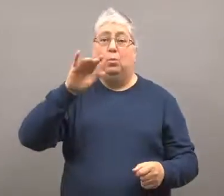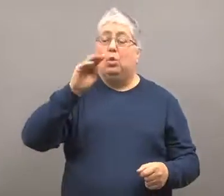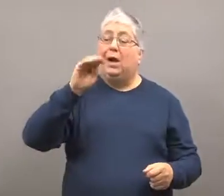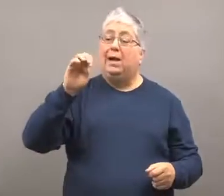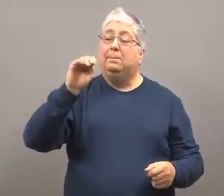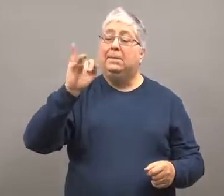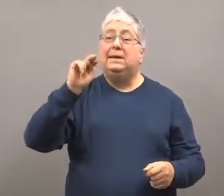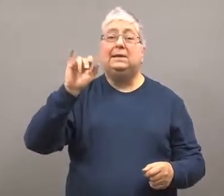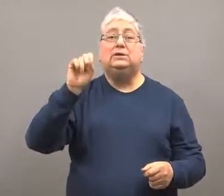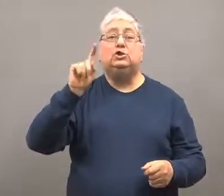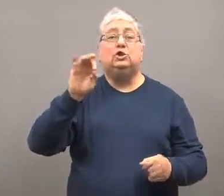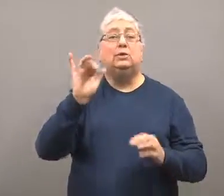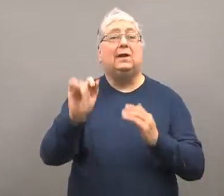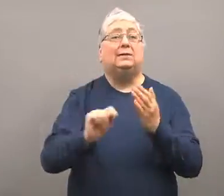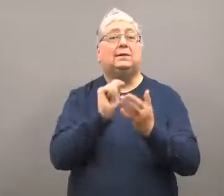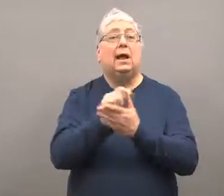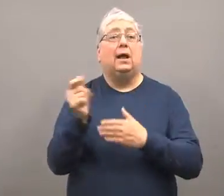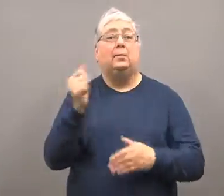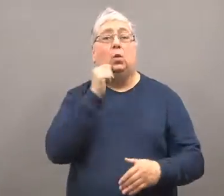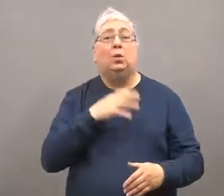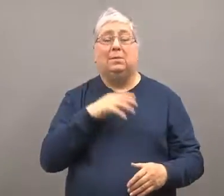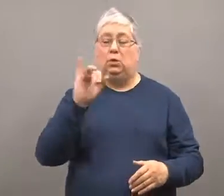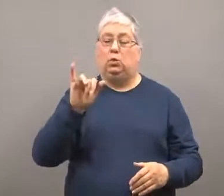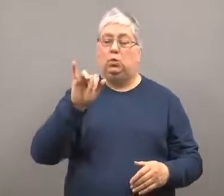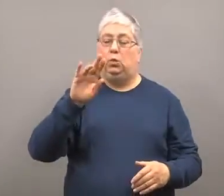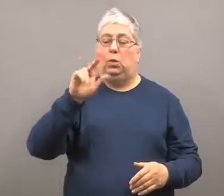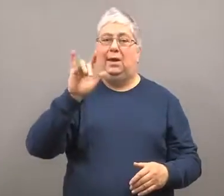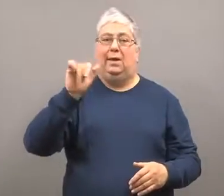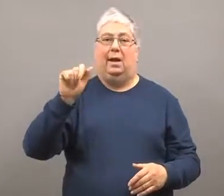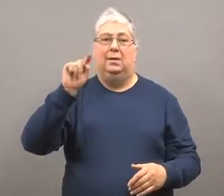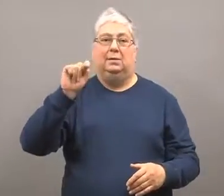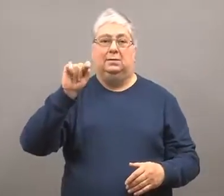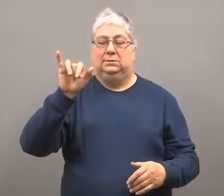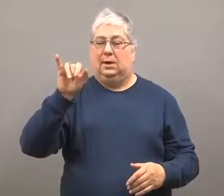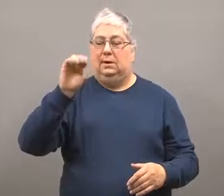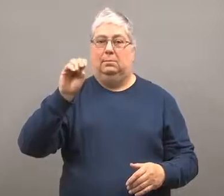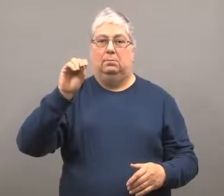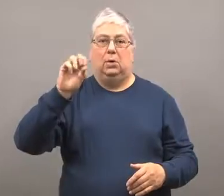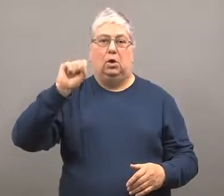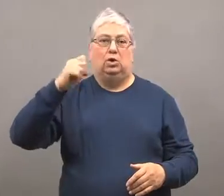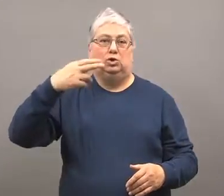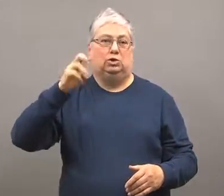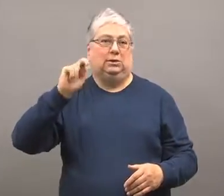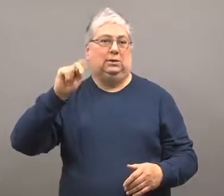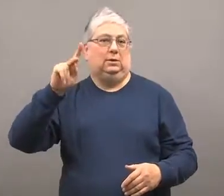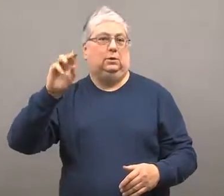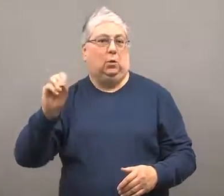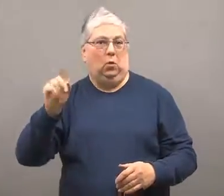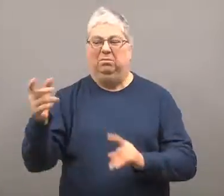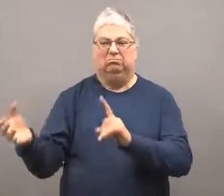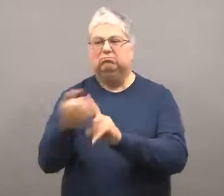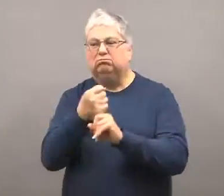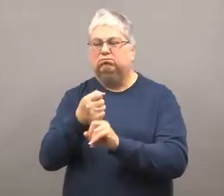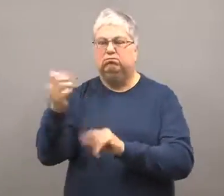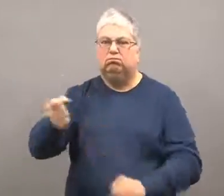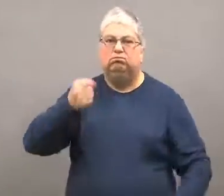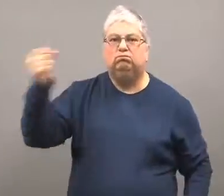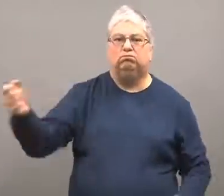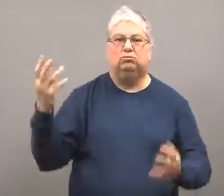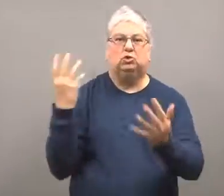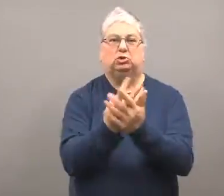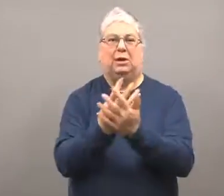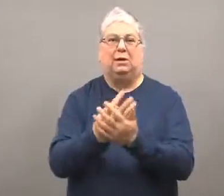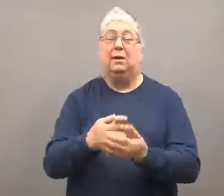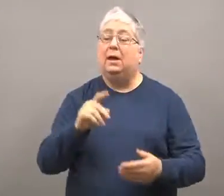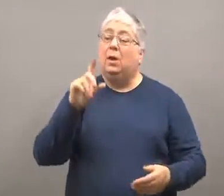The prime minister at that time was a woman, Yulia Tymoshenko.